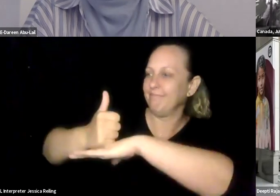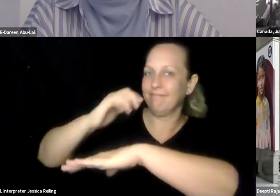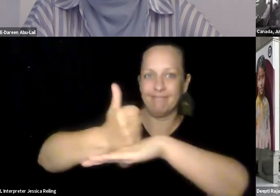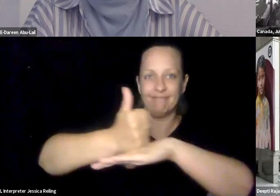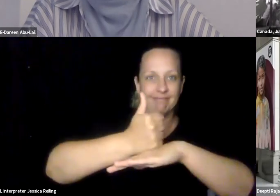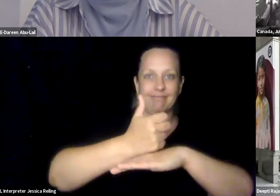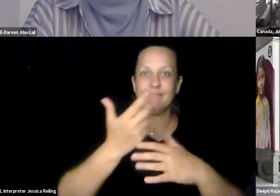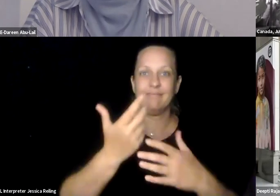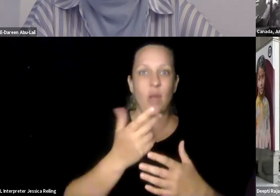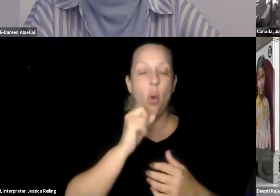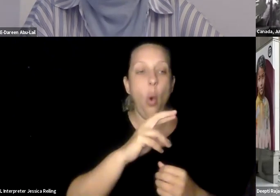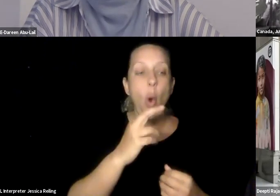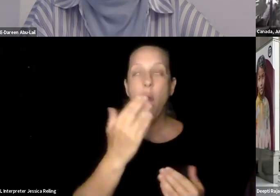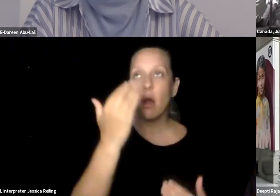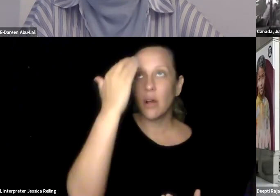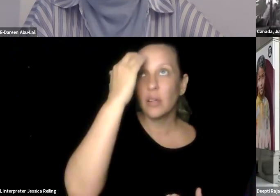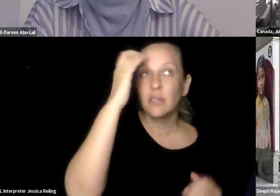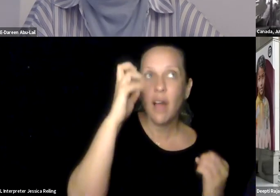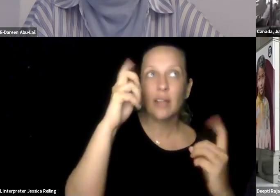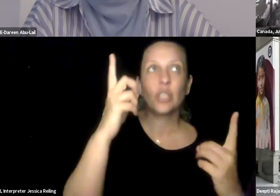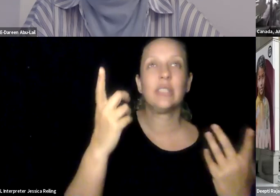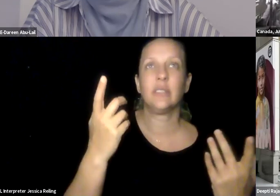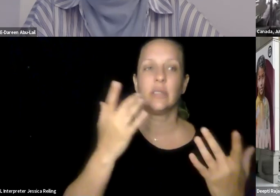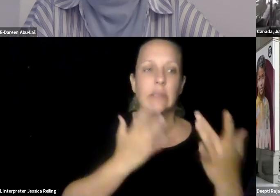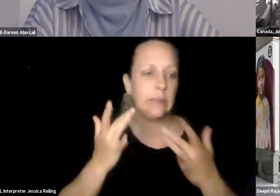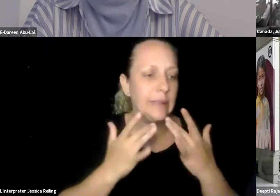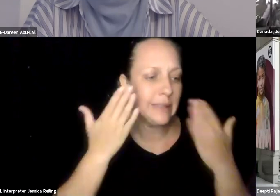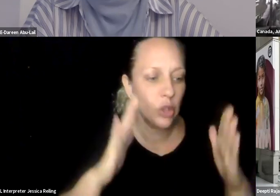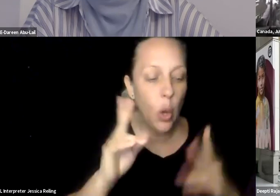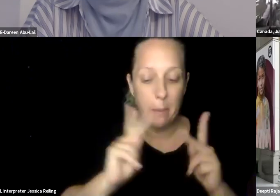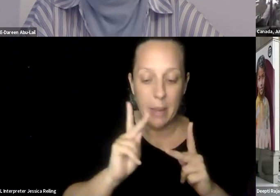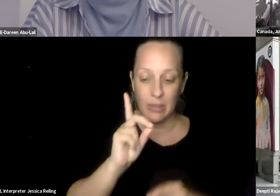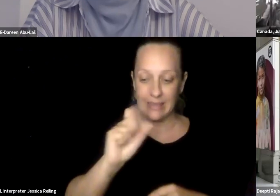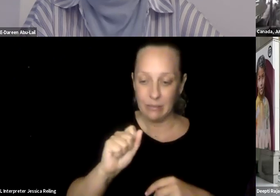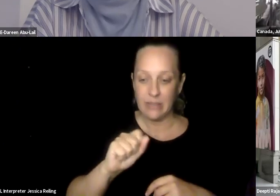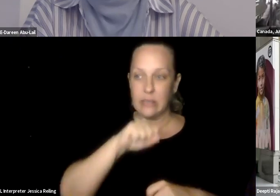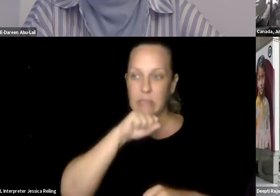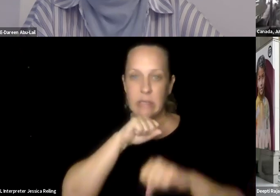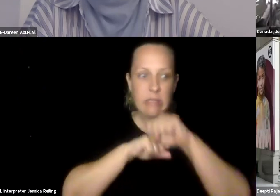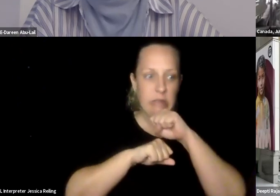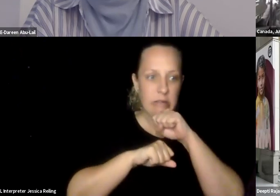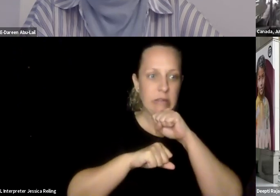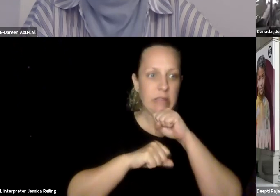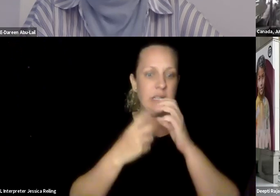robust digital infrastructures, or existing frameworks, or the lack of stakeholder knowledge and digital content meant